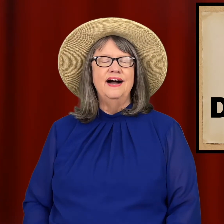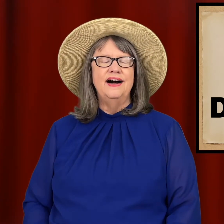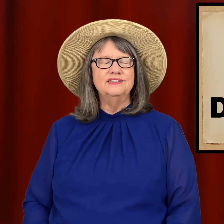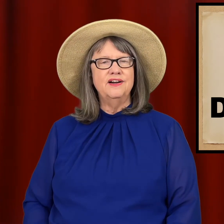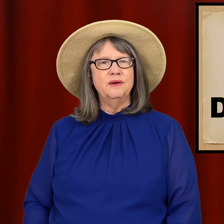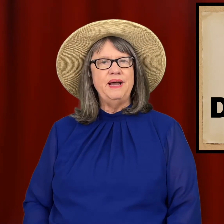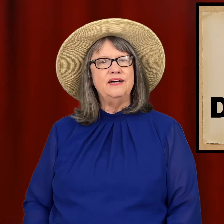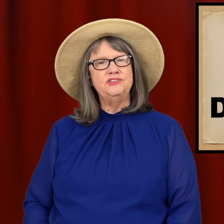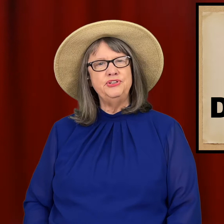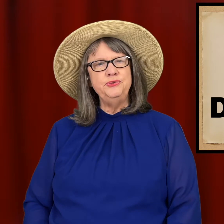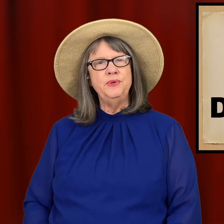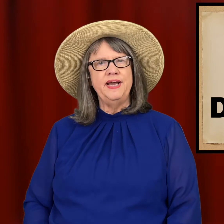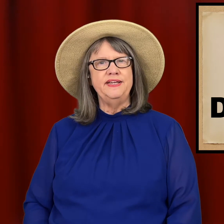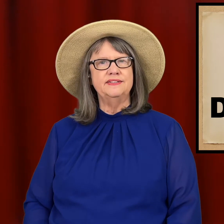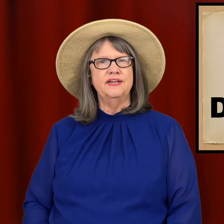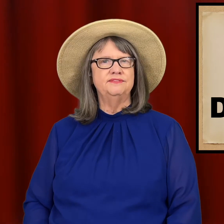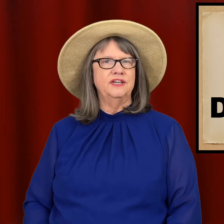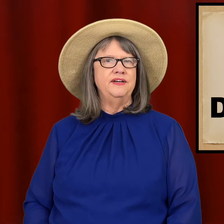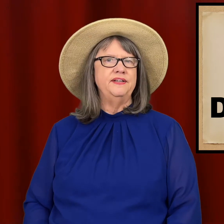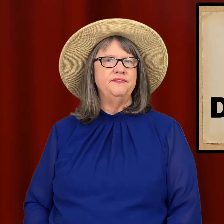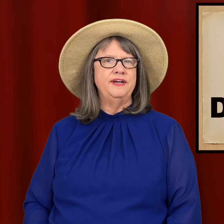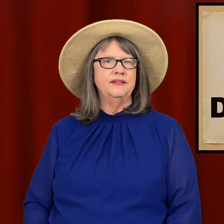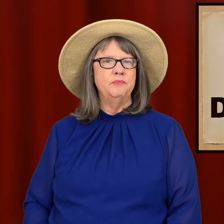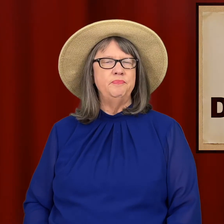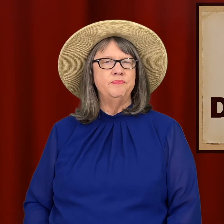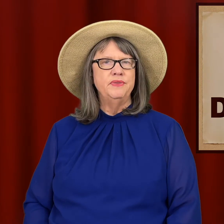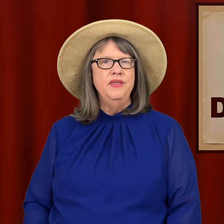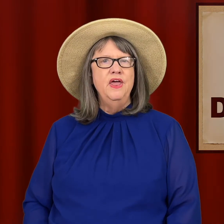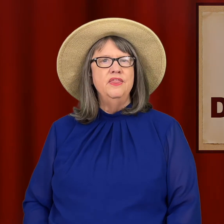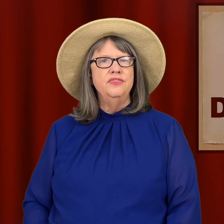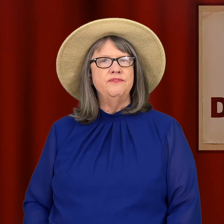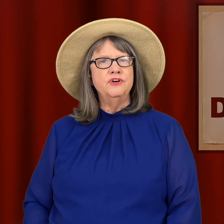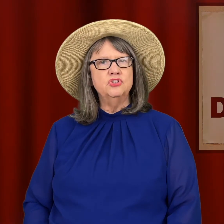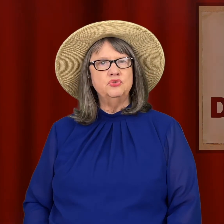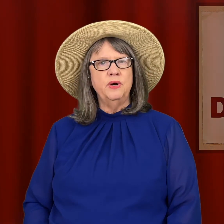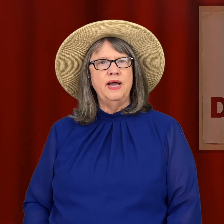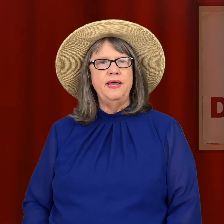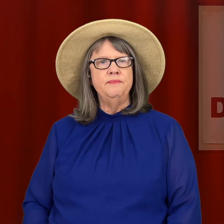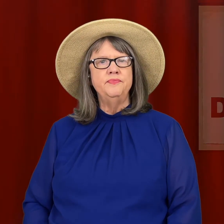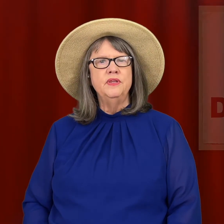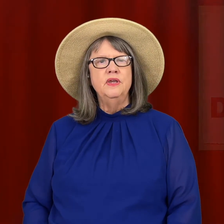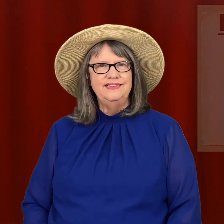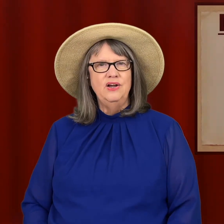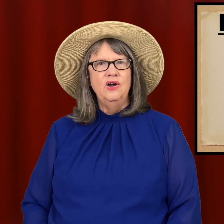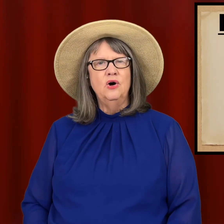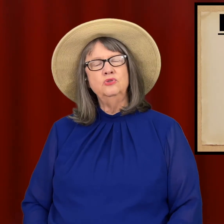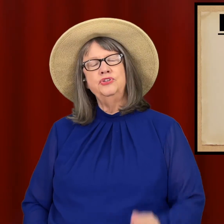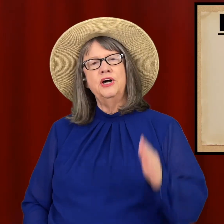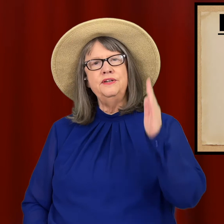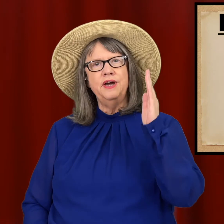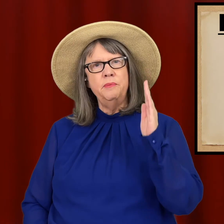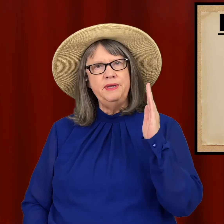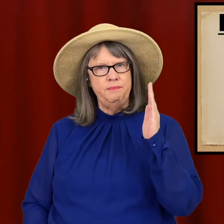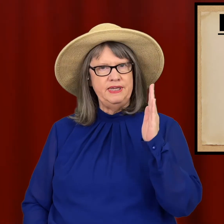I'll talk about two ways of signing DEVELOP. The first way -- hold your non-dominant B